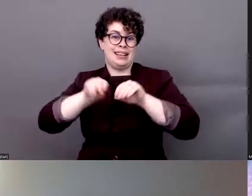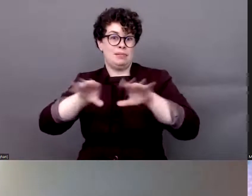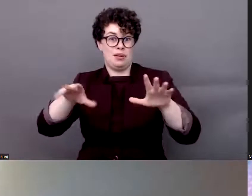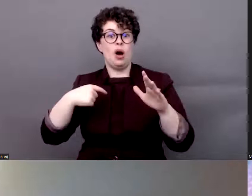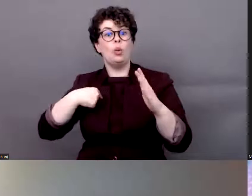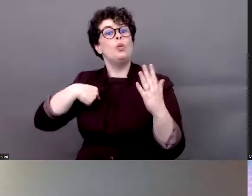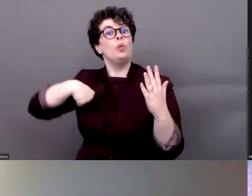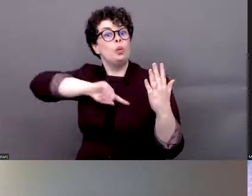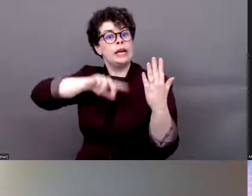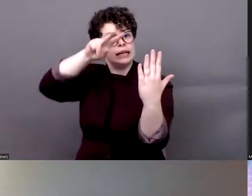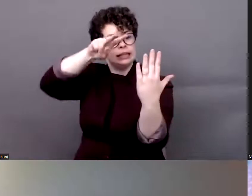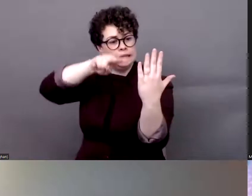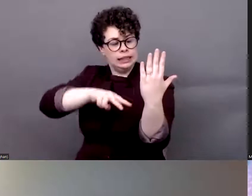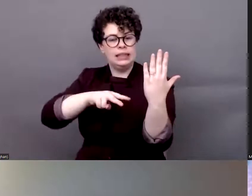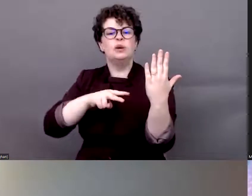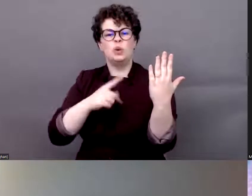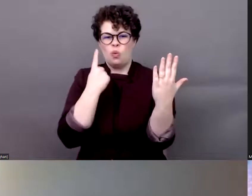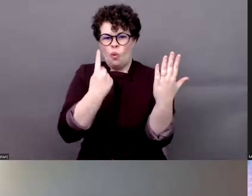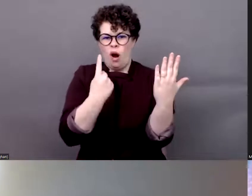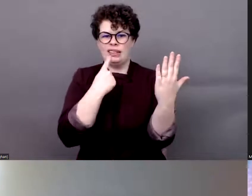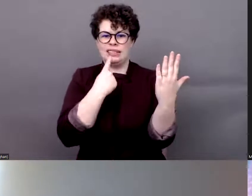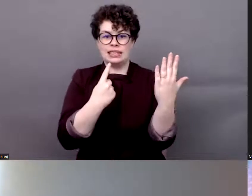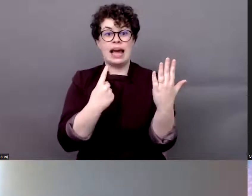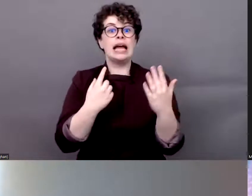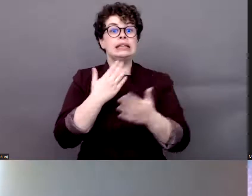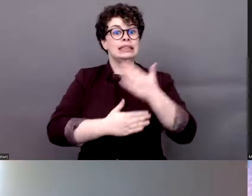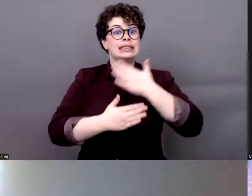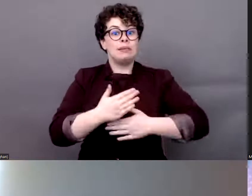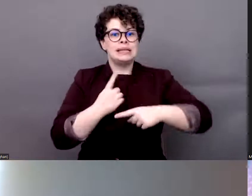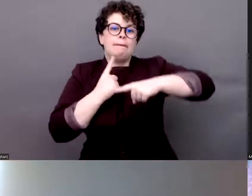forms of discrimination and there was little